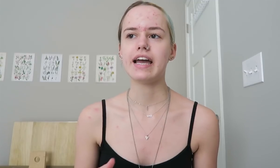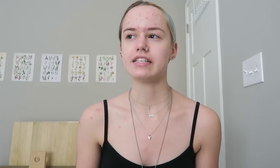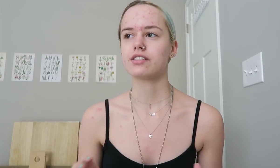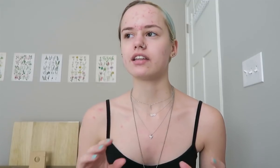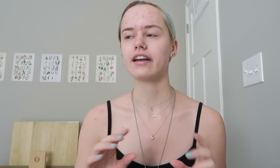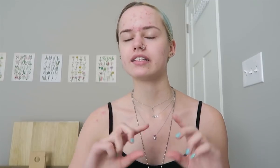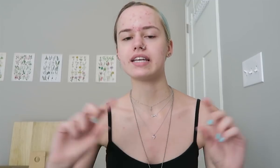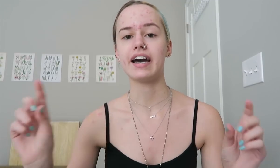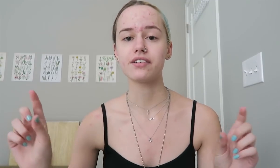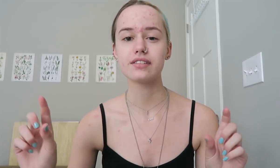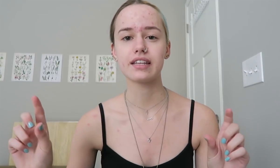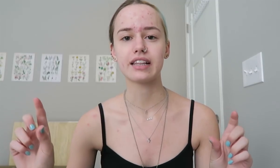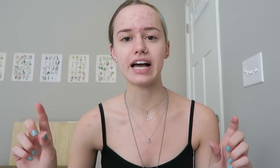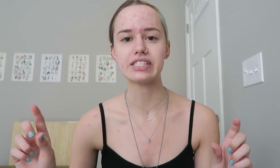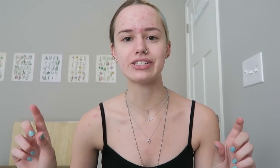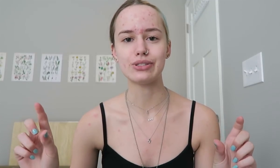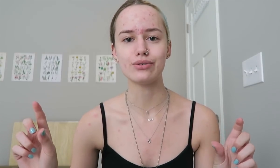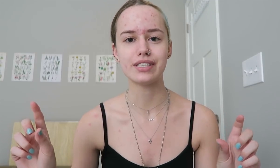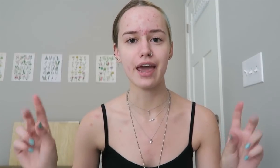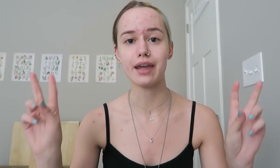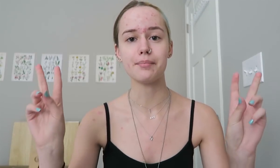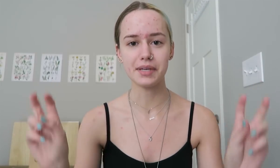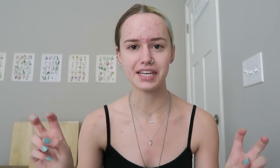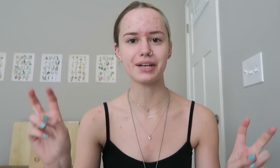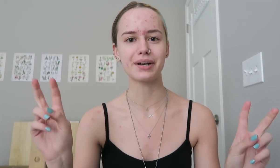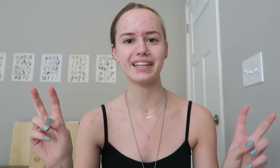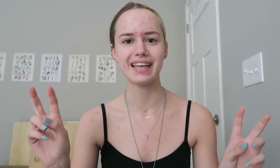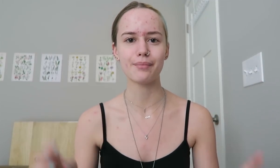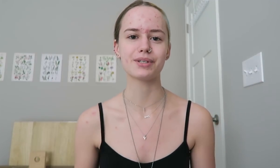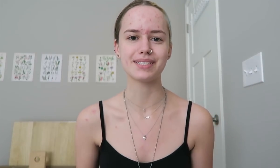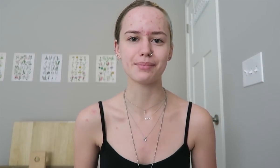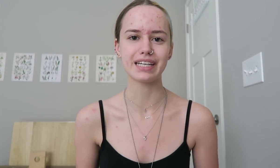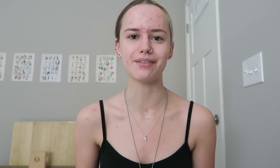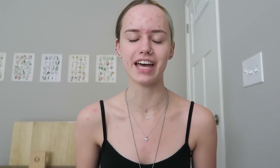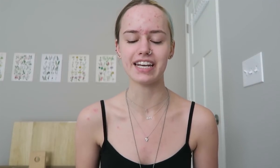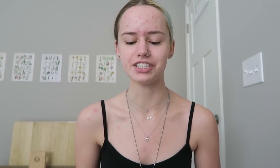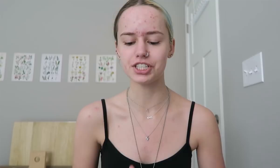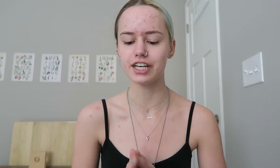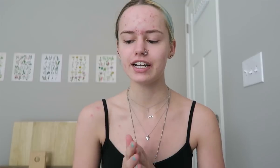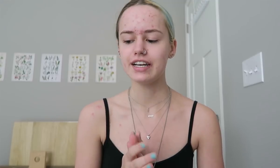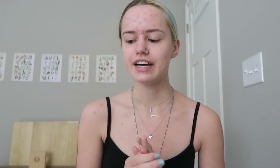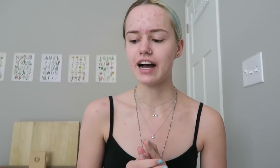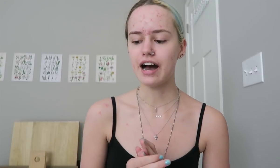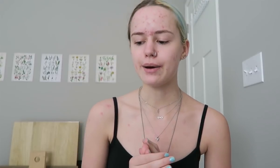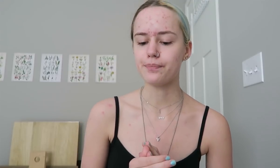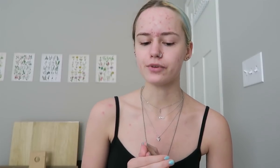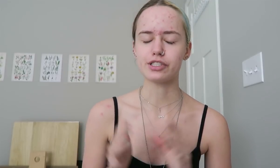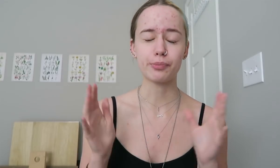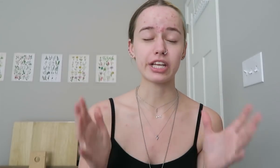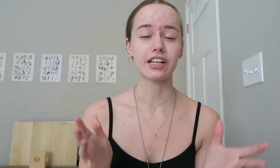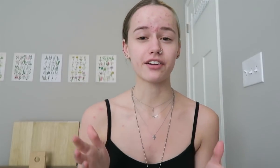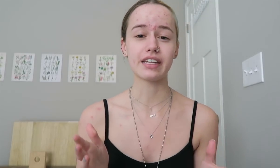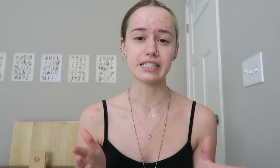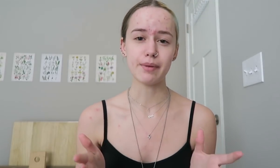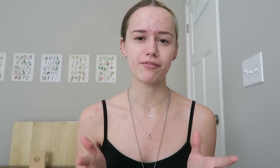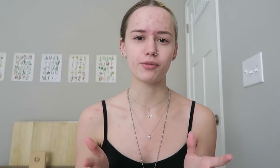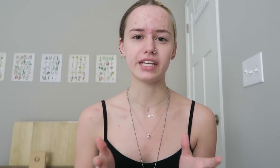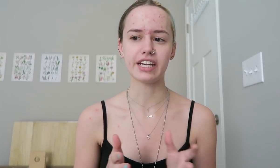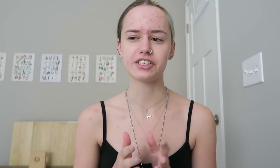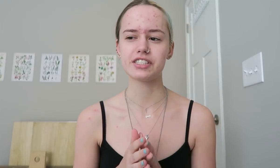And a lot of the titles of the classes do say beginner in them, or something of that nature. Um, or it's pretty clear that it's meant for beginners.